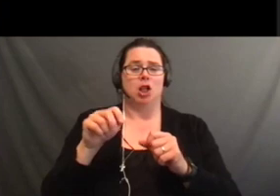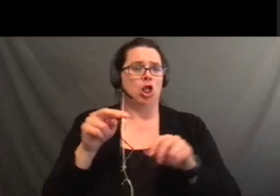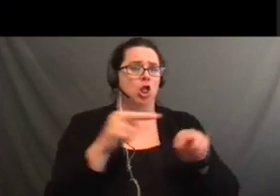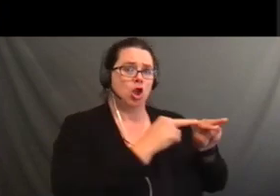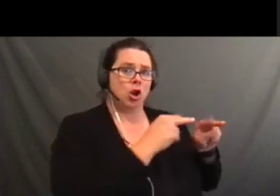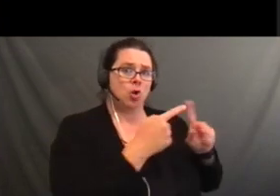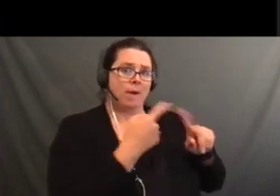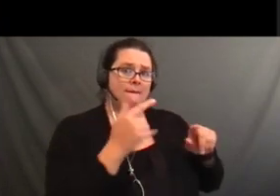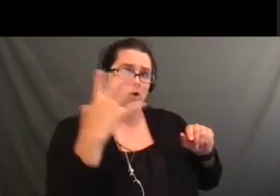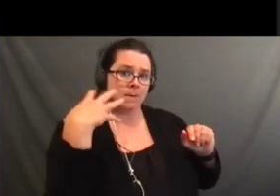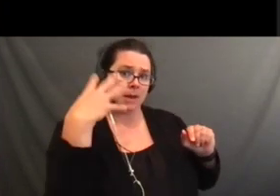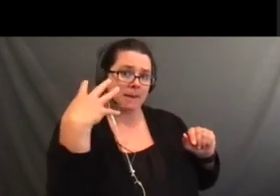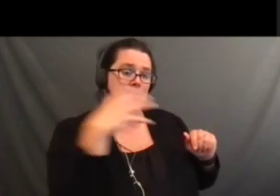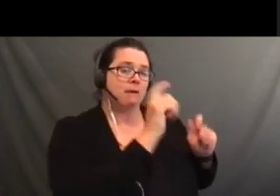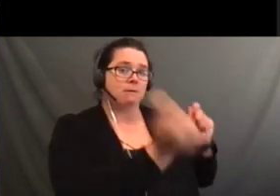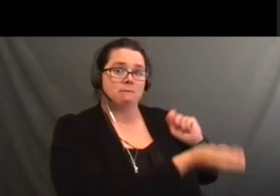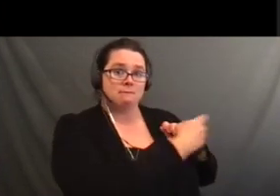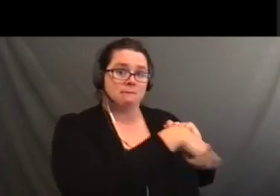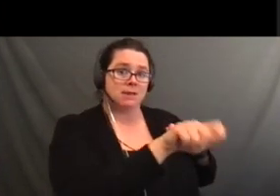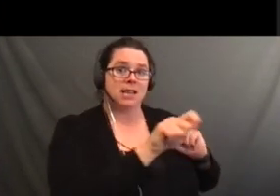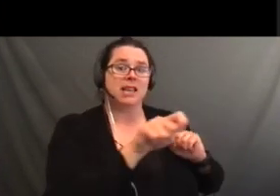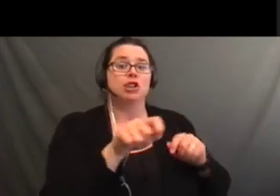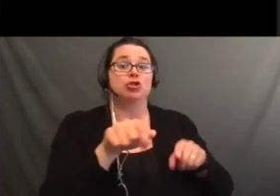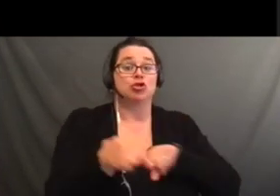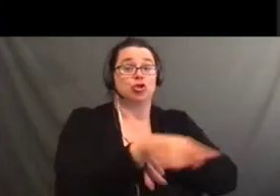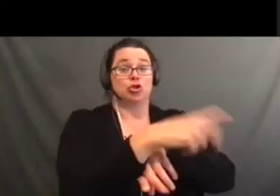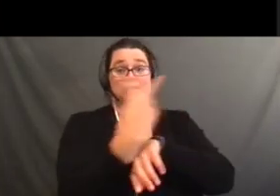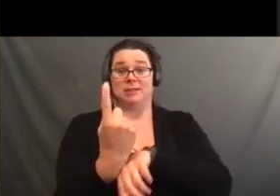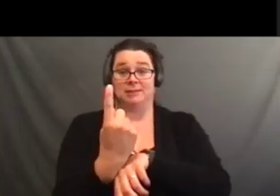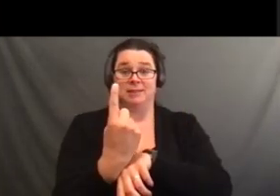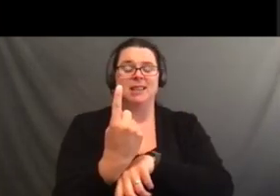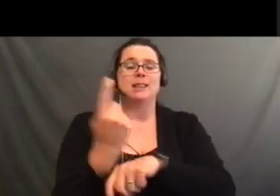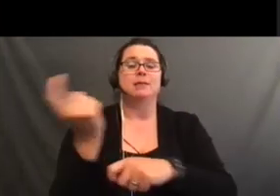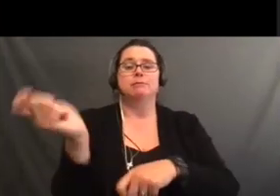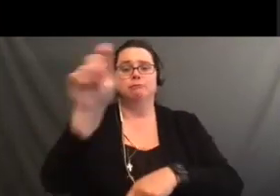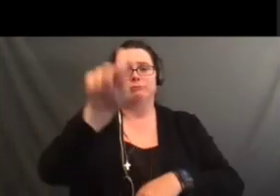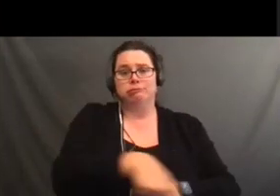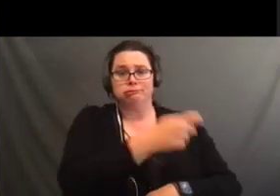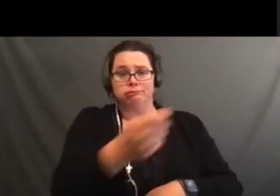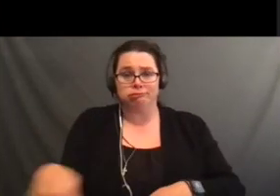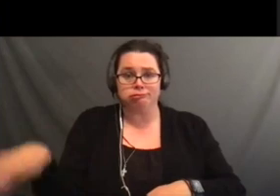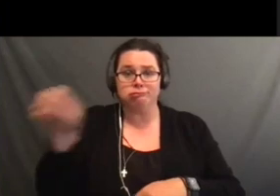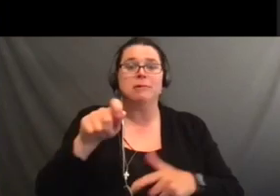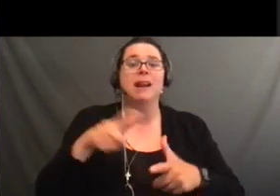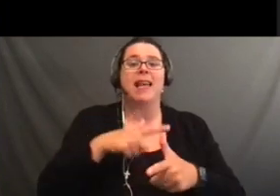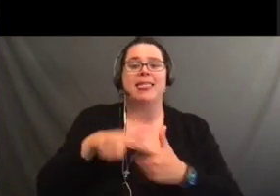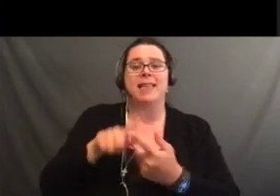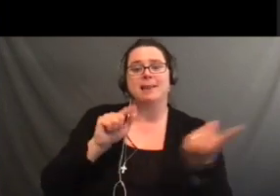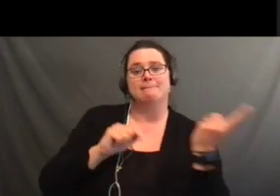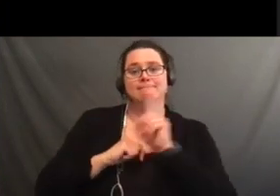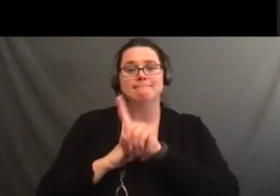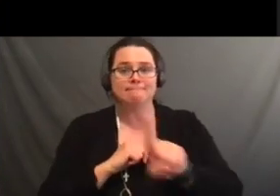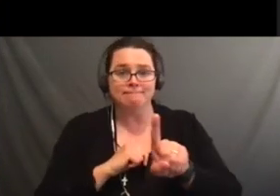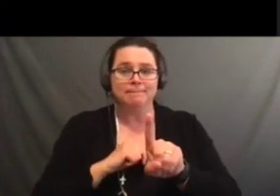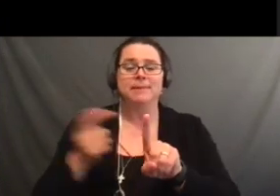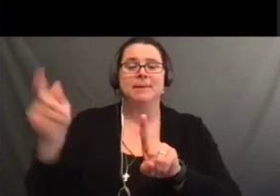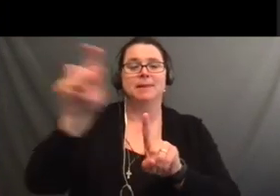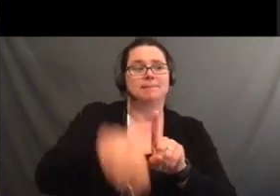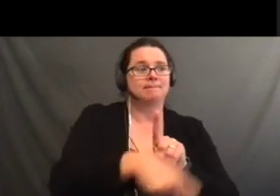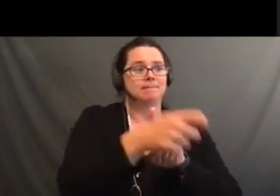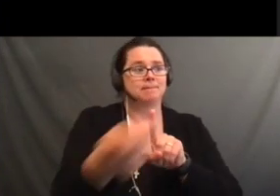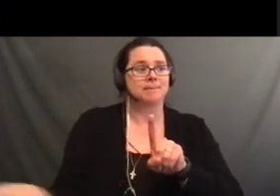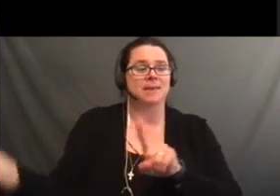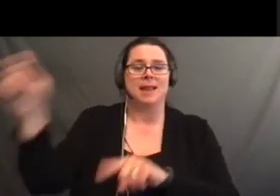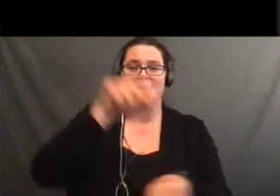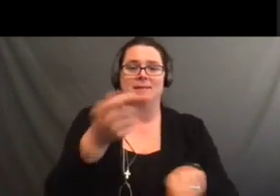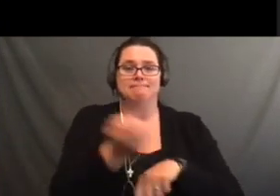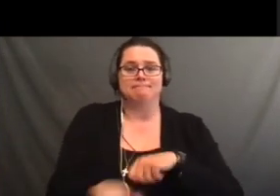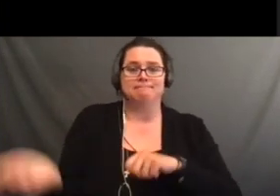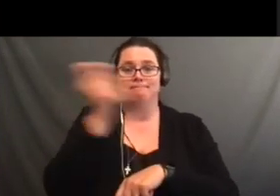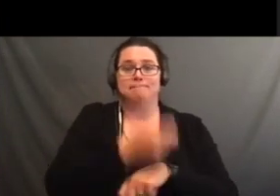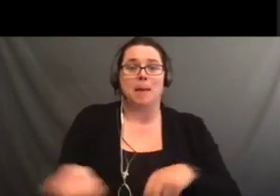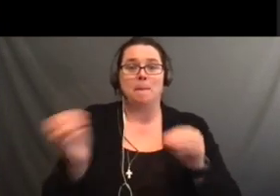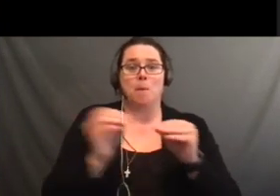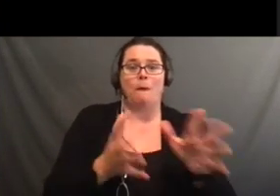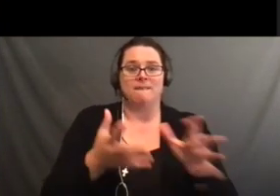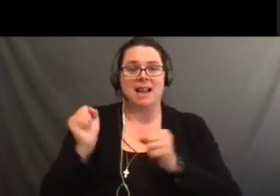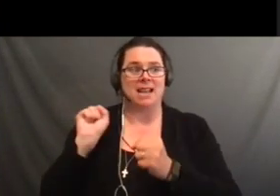called FL Studio. My name is Levi Welsh and I'm a music producer